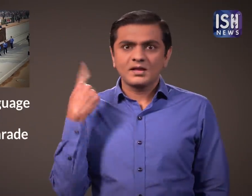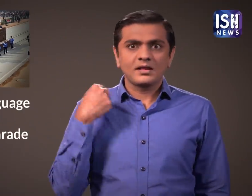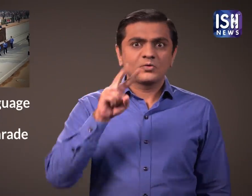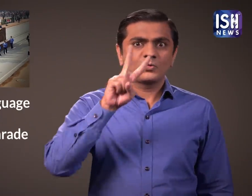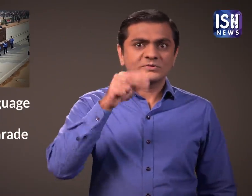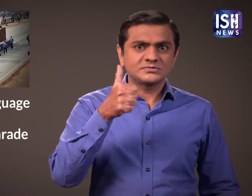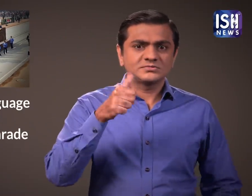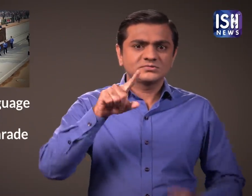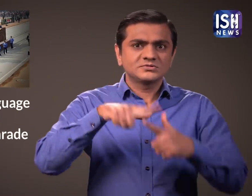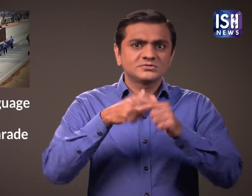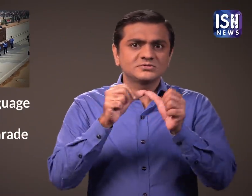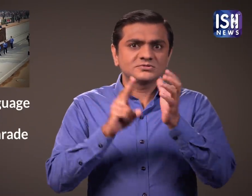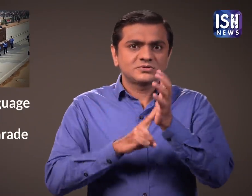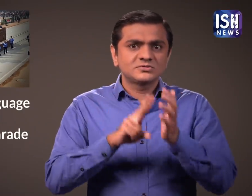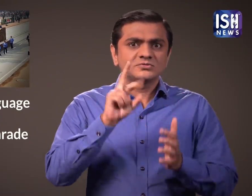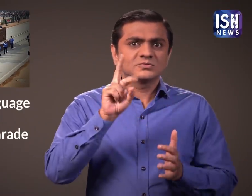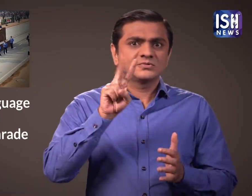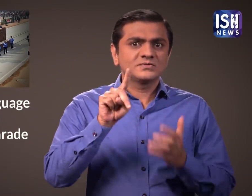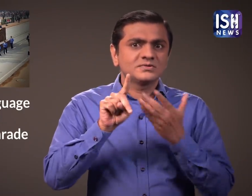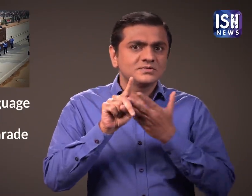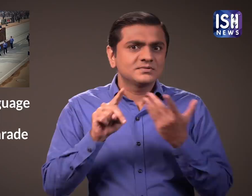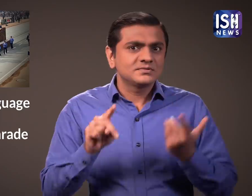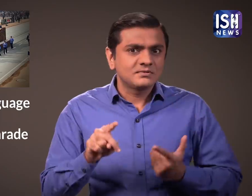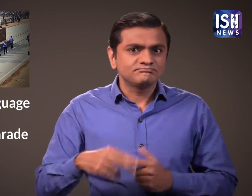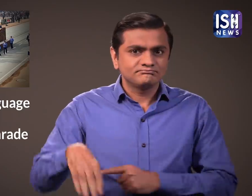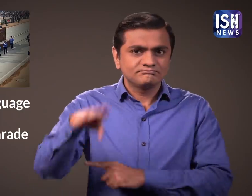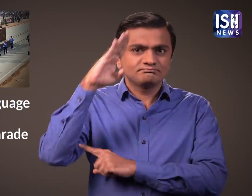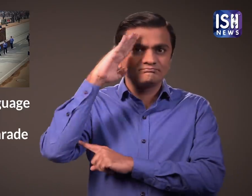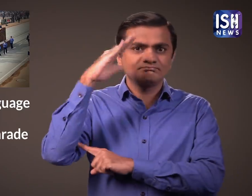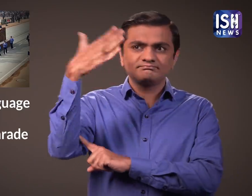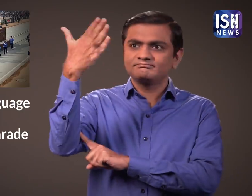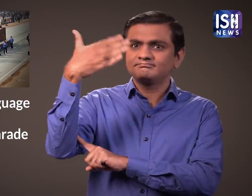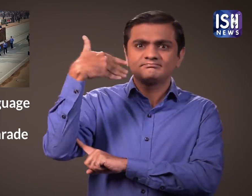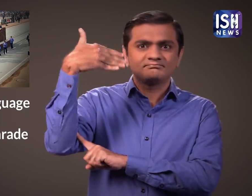Yesterday was 26th January - Republic Day.